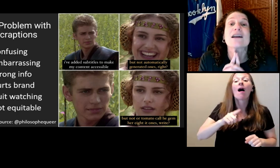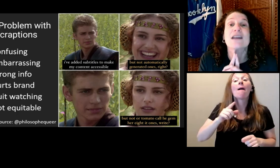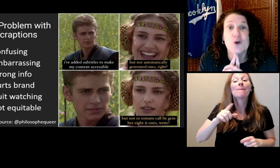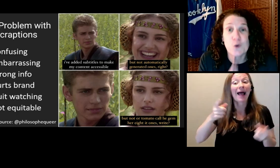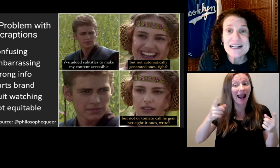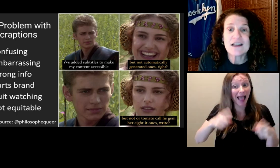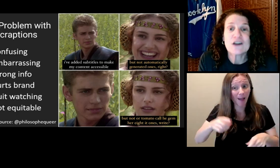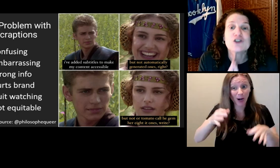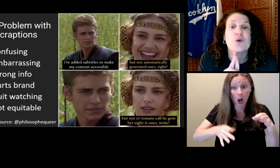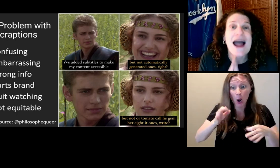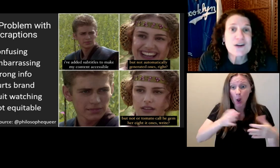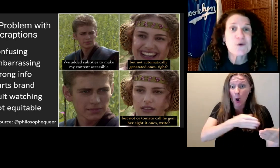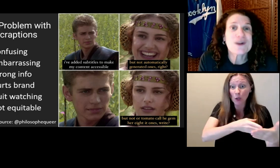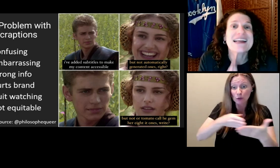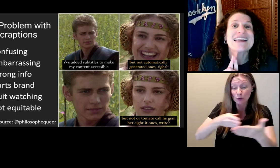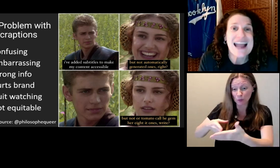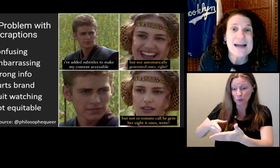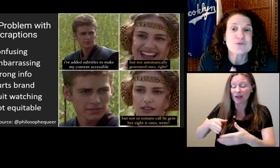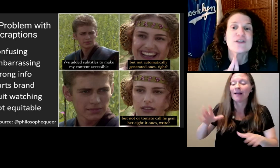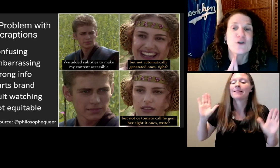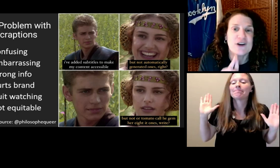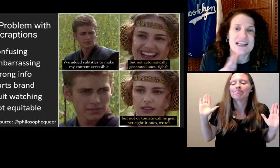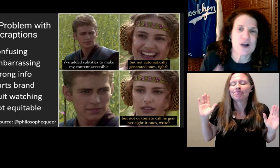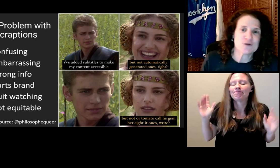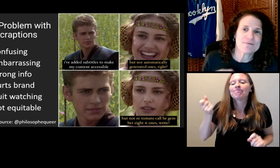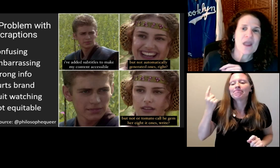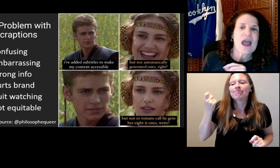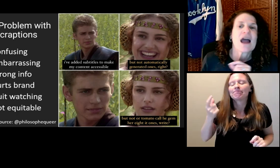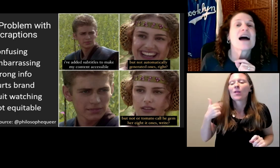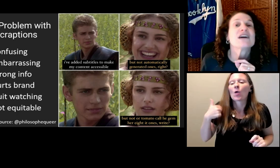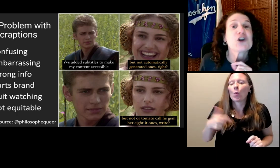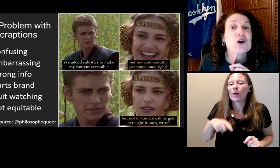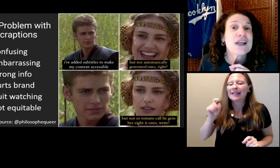And two, they agreed to ultimately caption their videos.